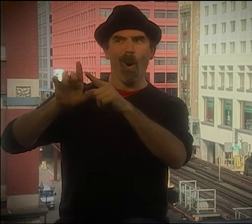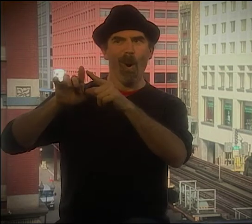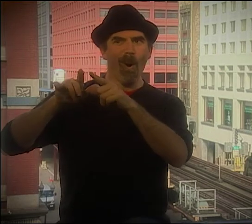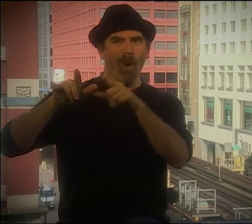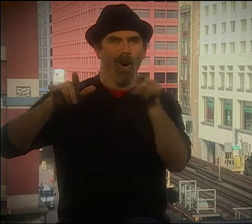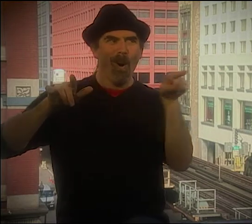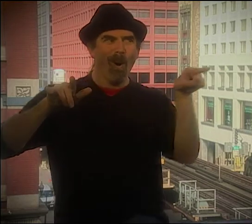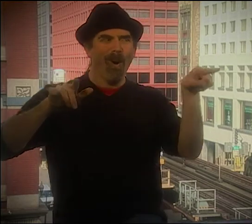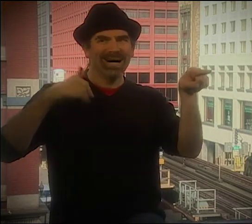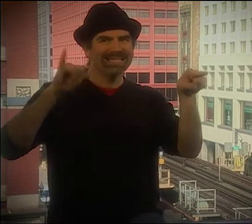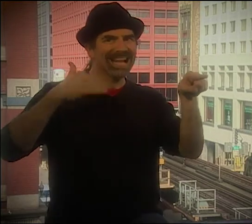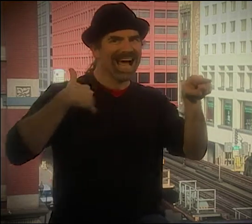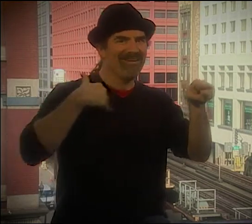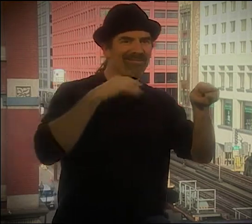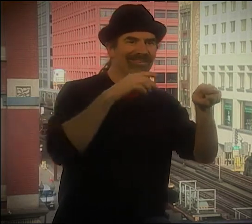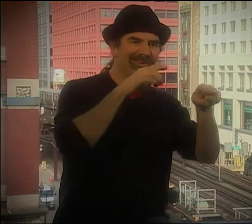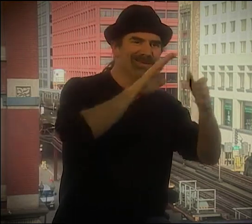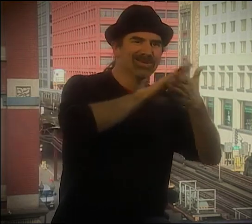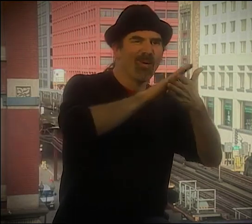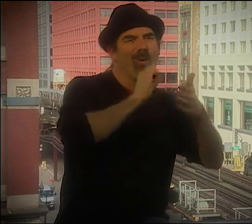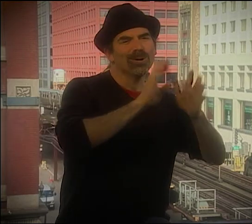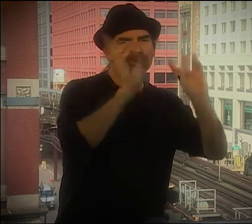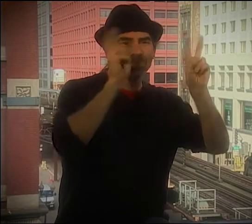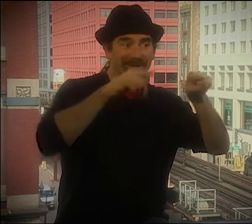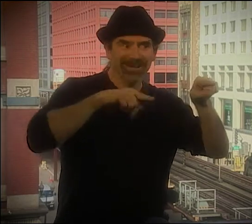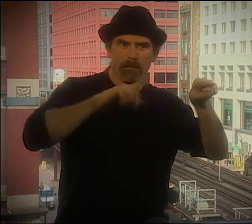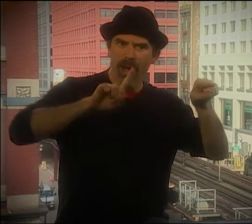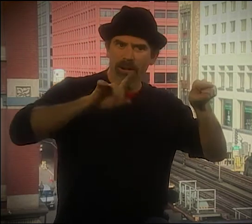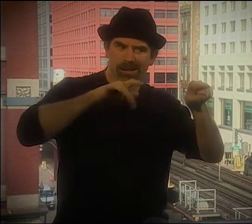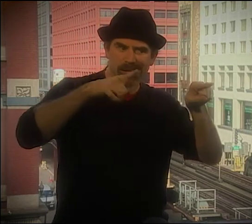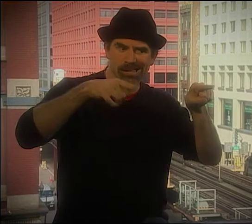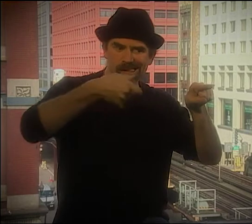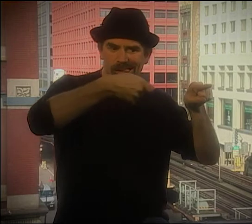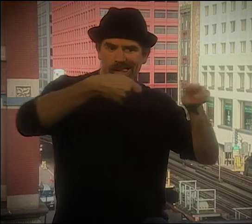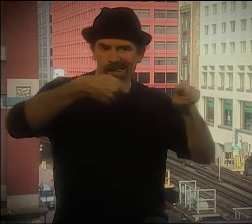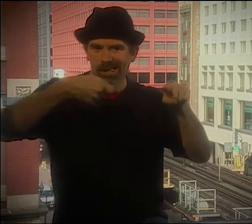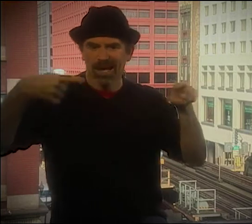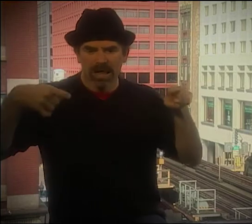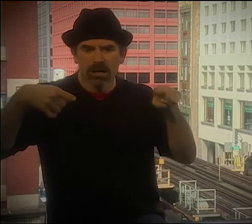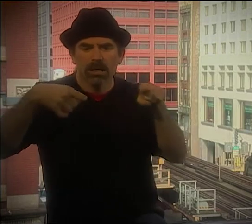AND THEN YOU SEE, THERE'S DOT.